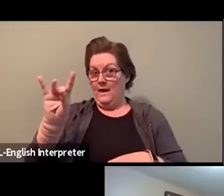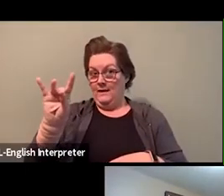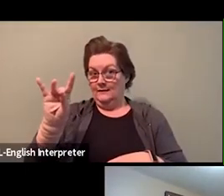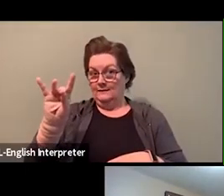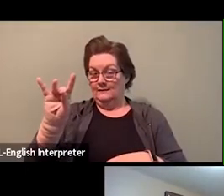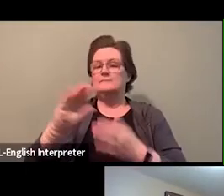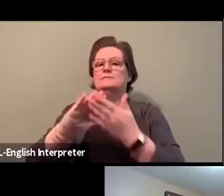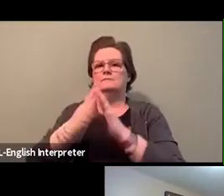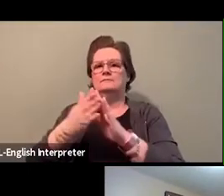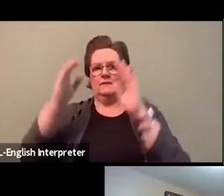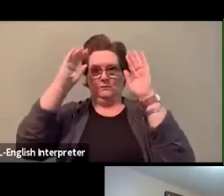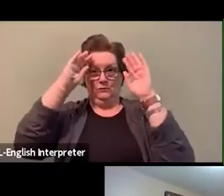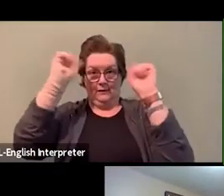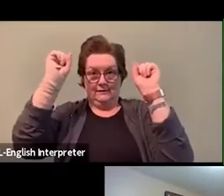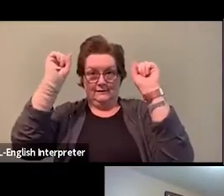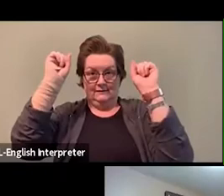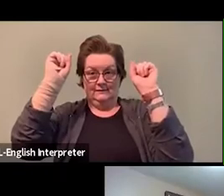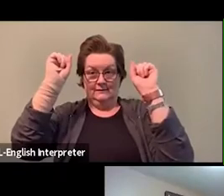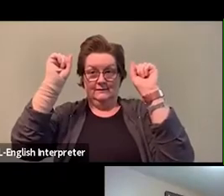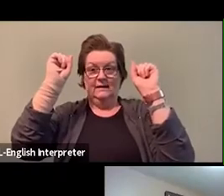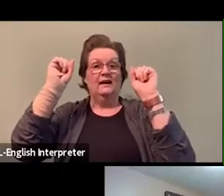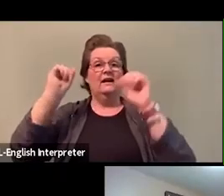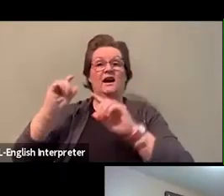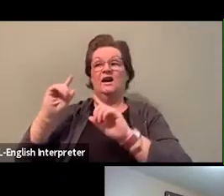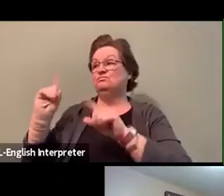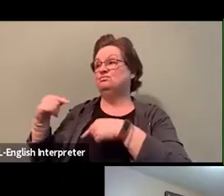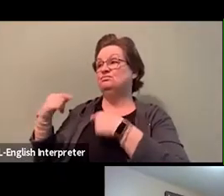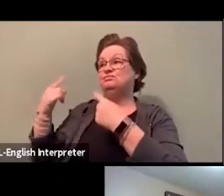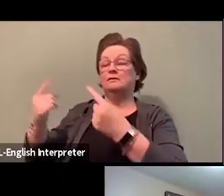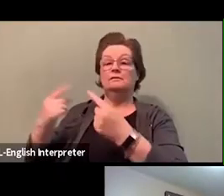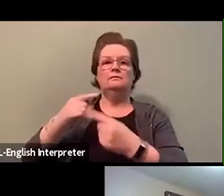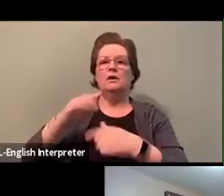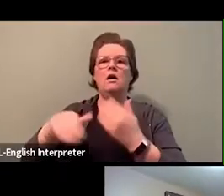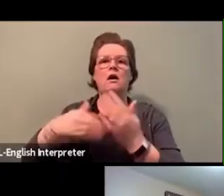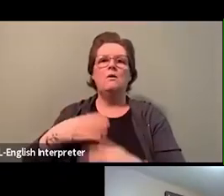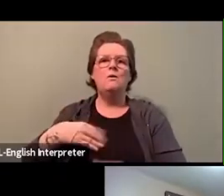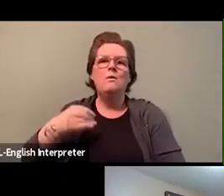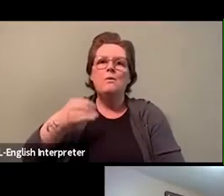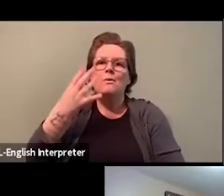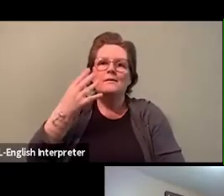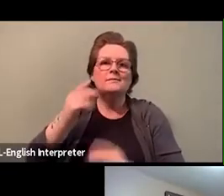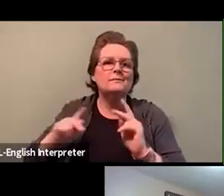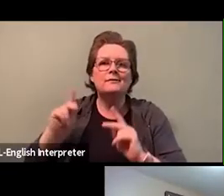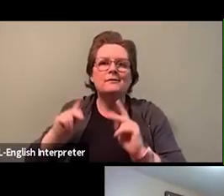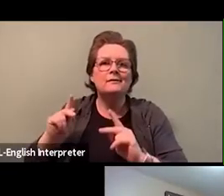to hold this position, and it was like such an honor. I kinda joke that my standard was the...